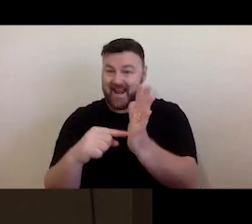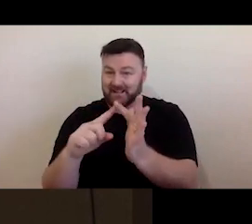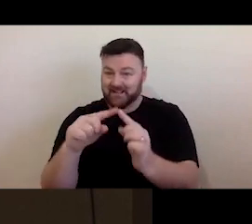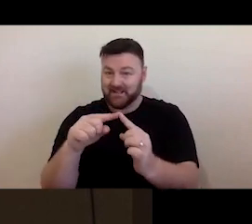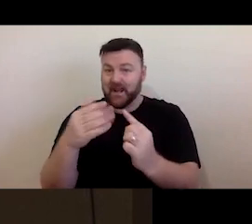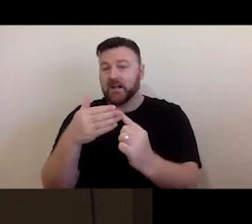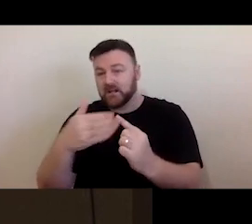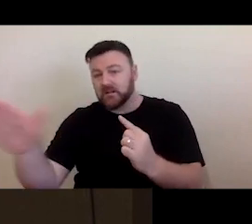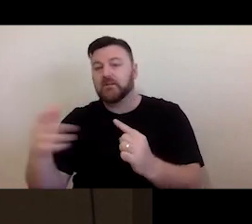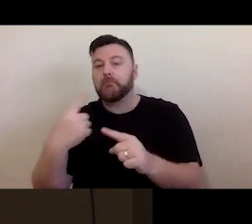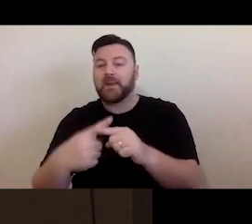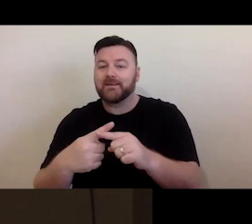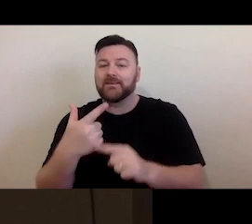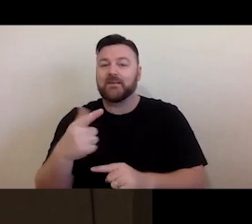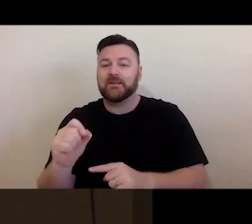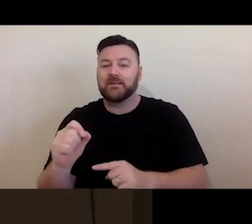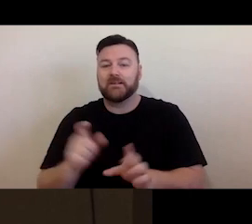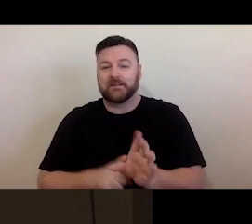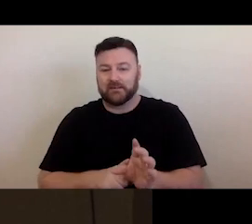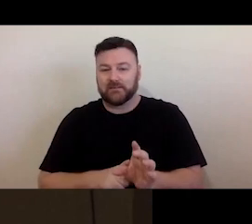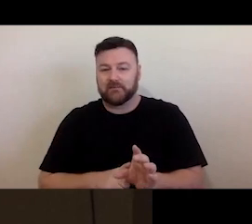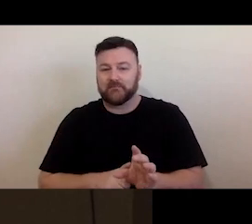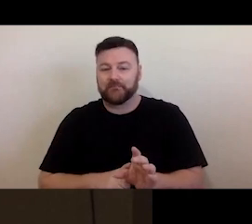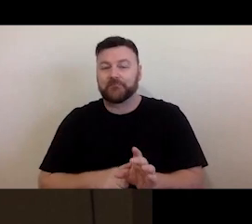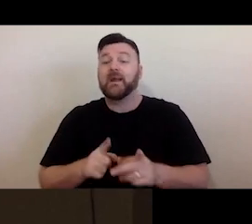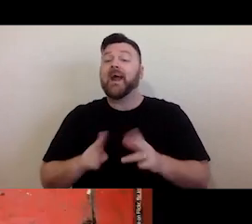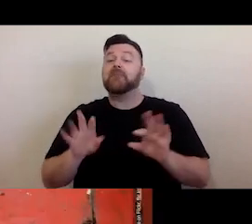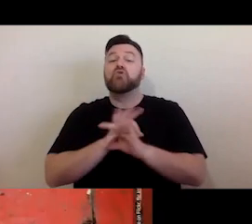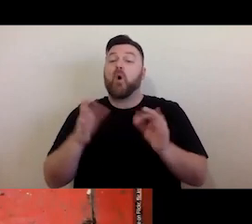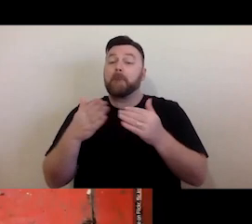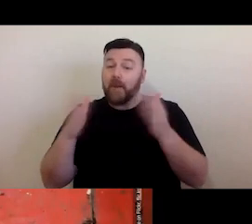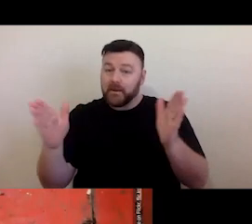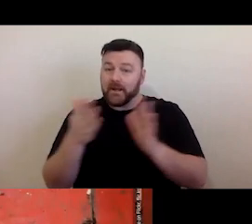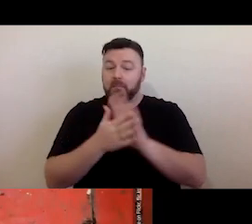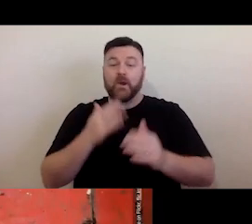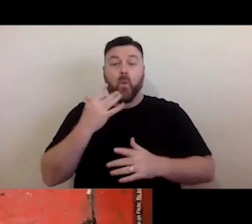the year it was created, plus 70 years. Basically, the general rule